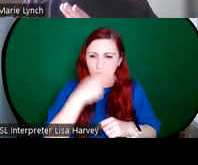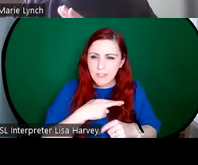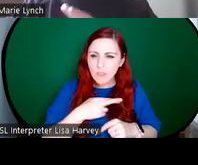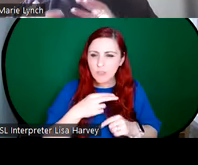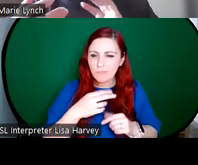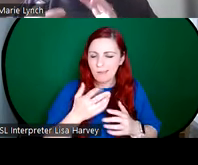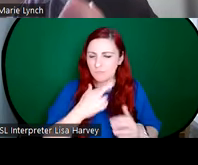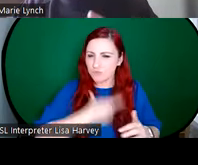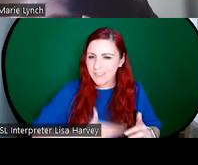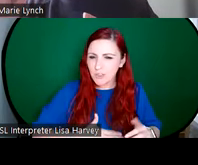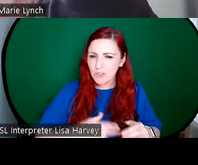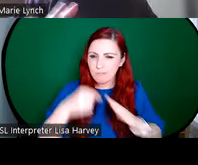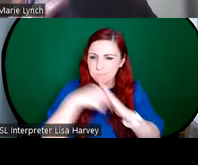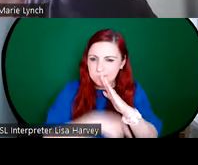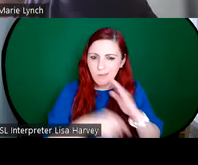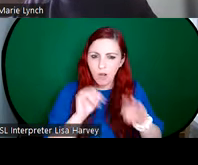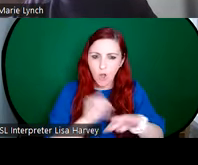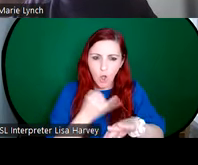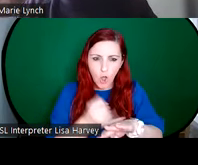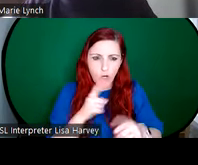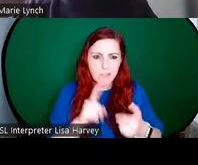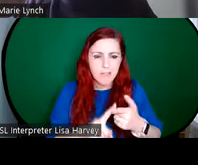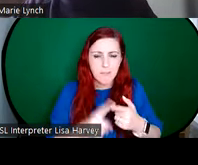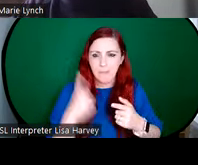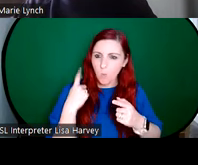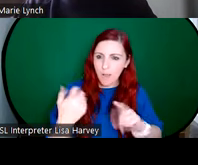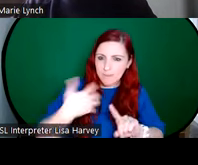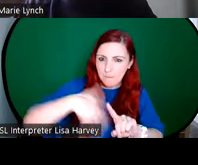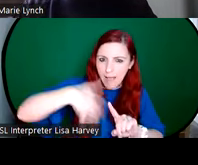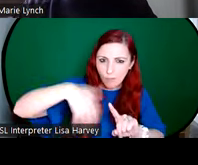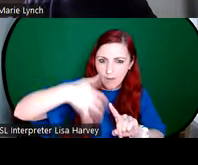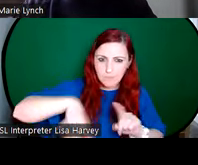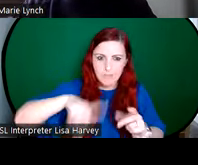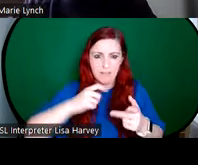glass, you've got the kind of white background and on the kind of half canopy of